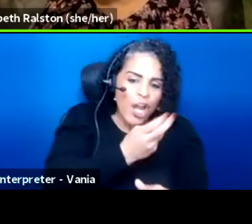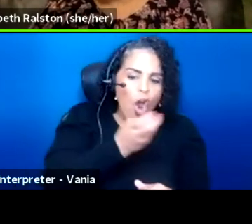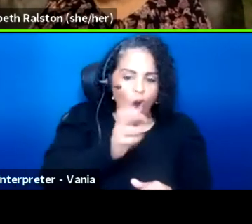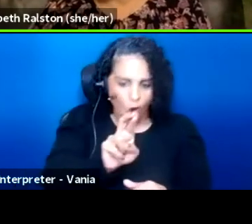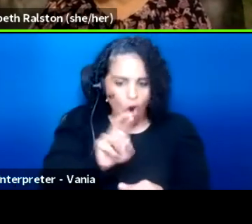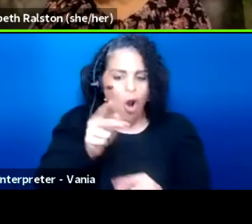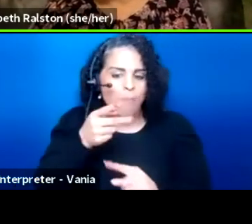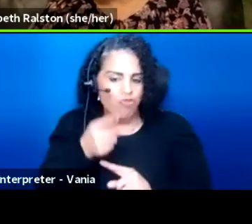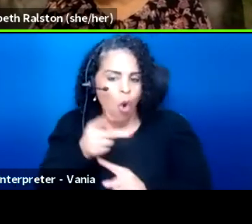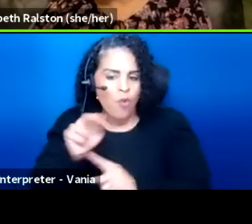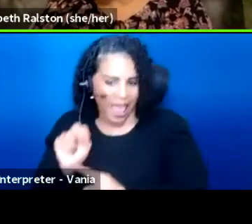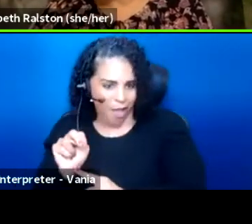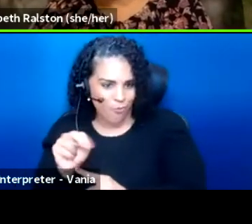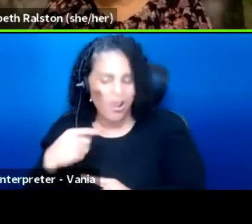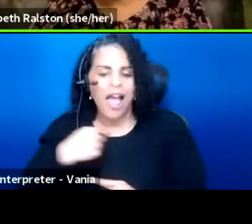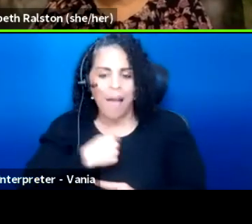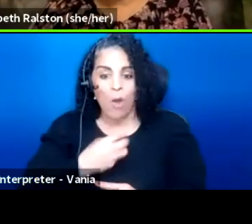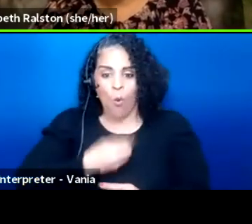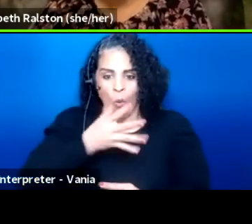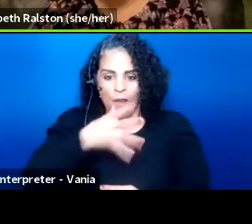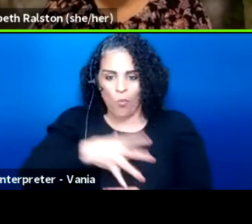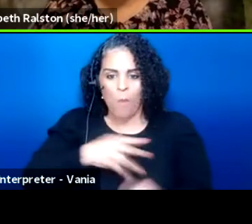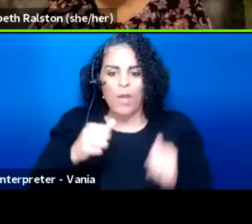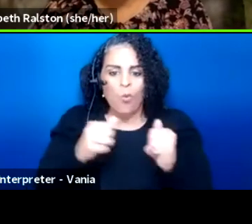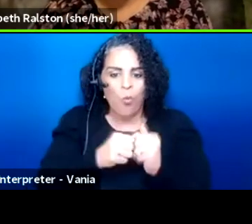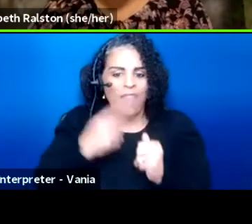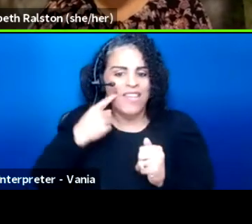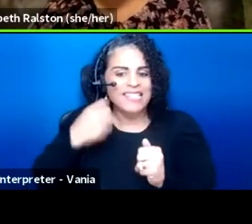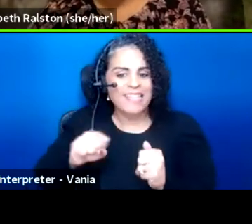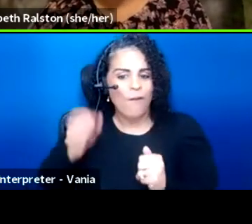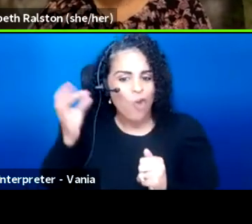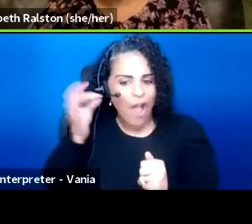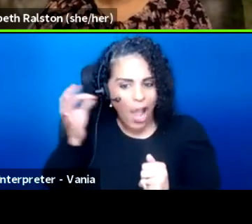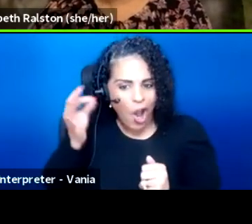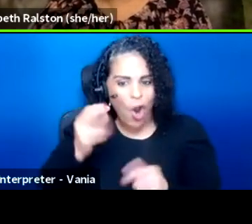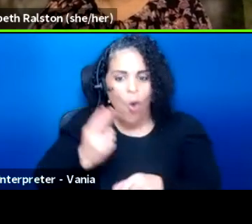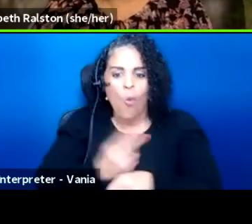and I am a white woman with silver hair wearing a blue shirt